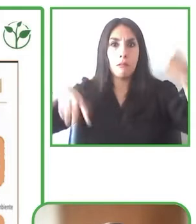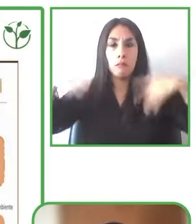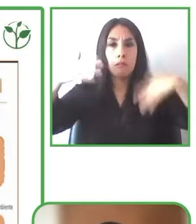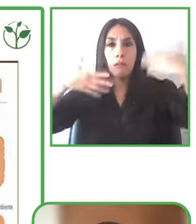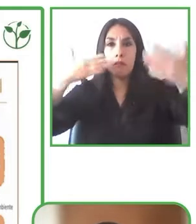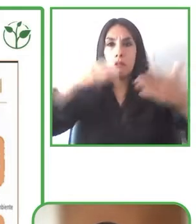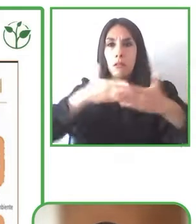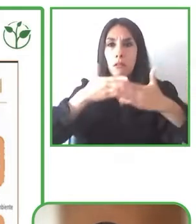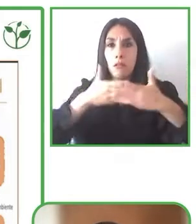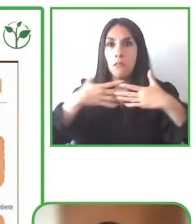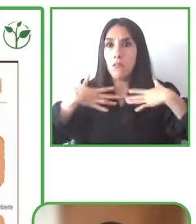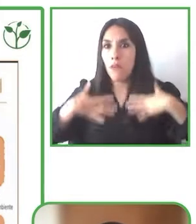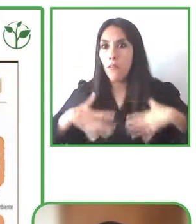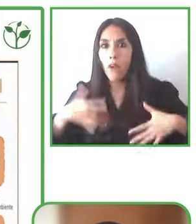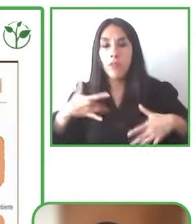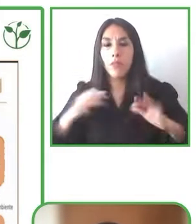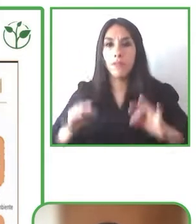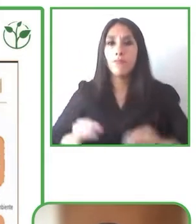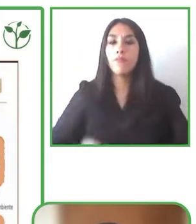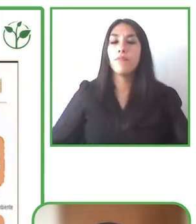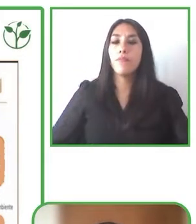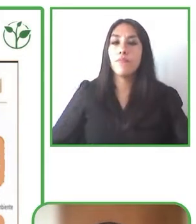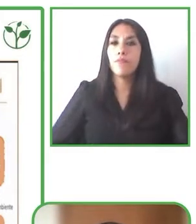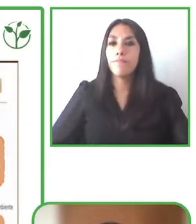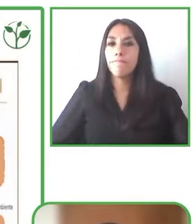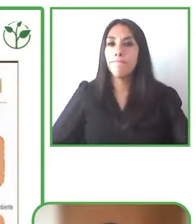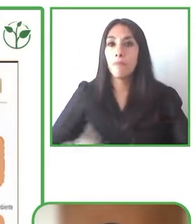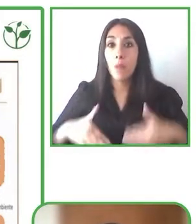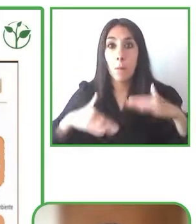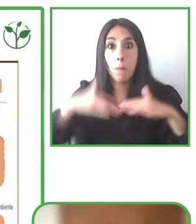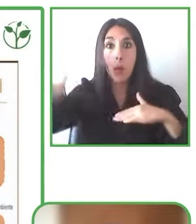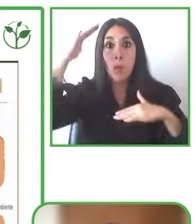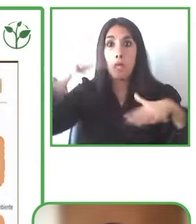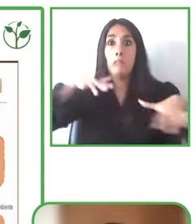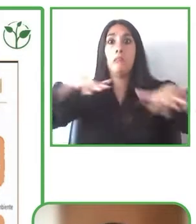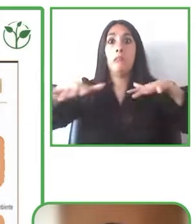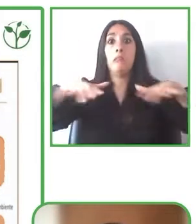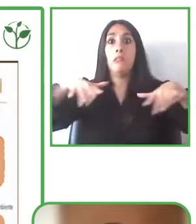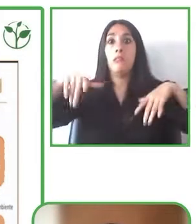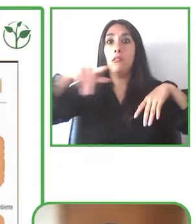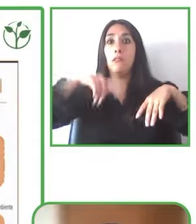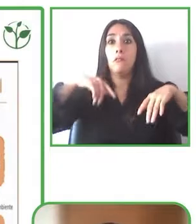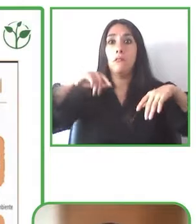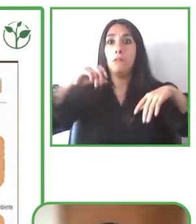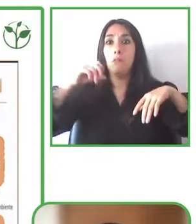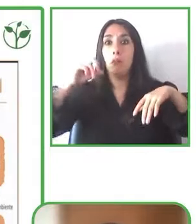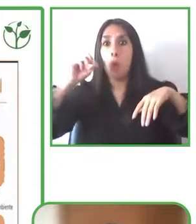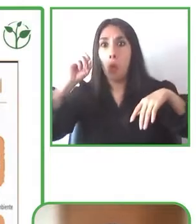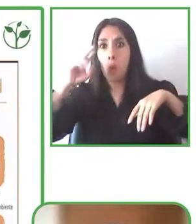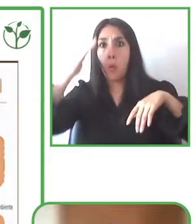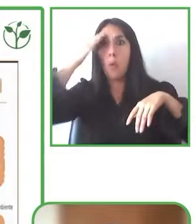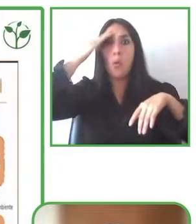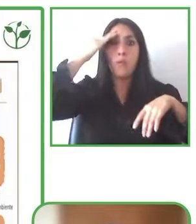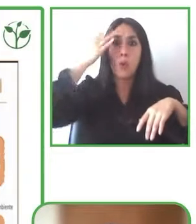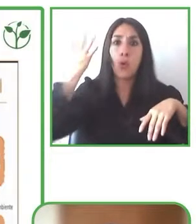are physical barriers in terms of physical disabilities and in terms of cognitive disabilities and also these